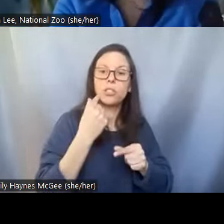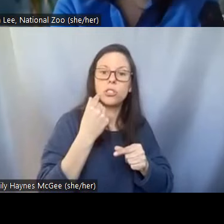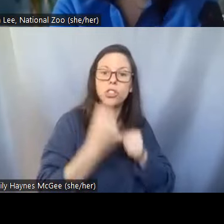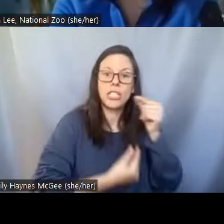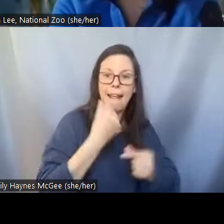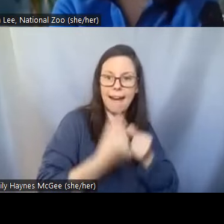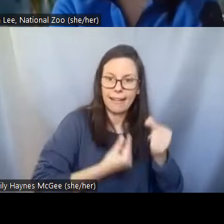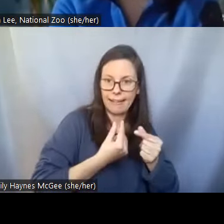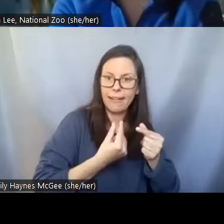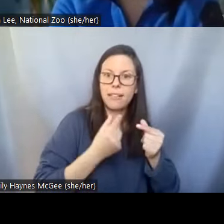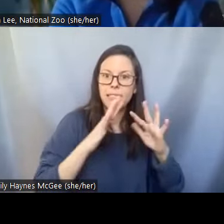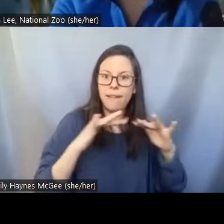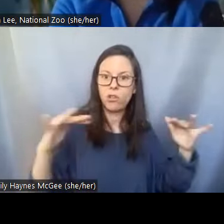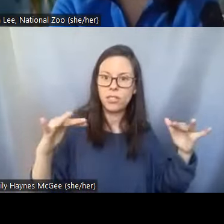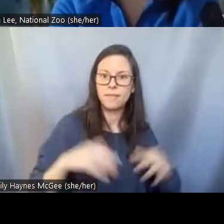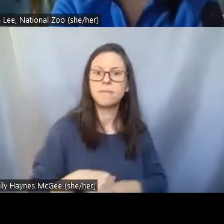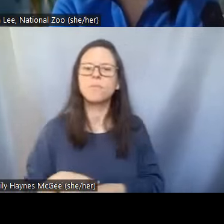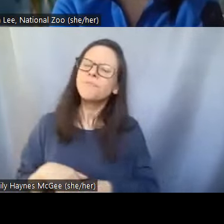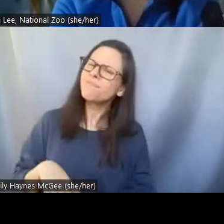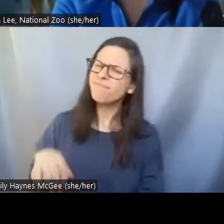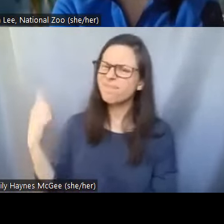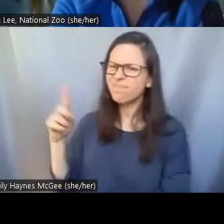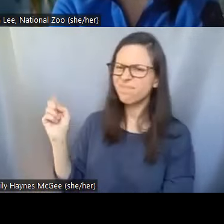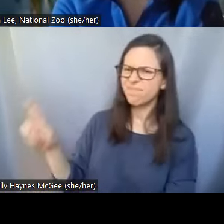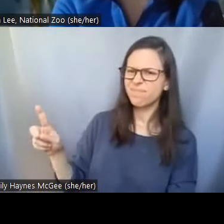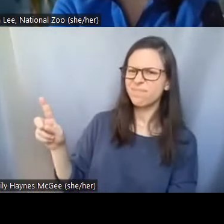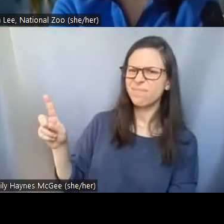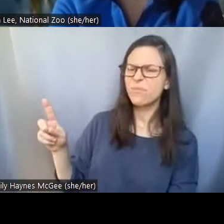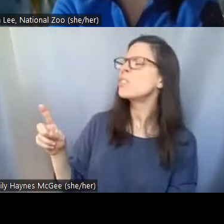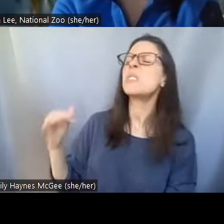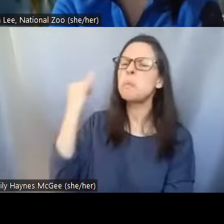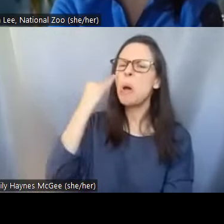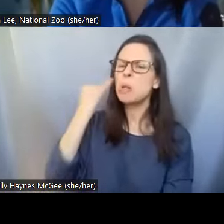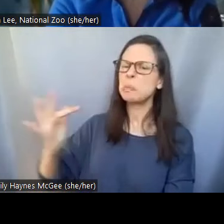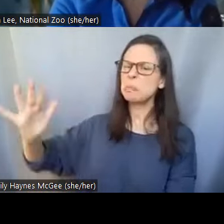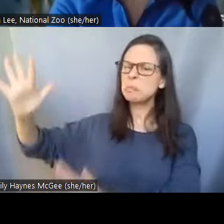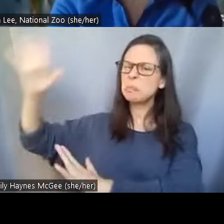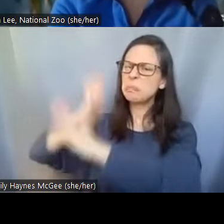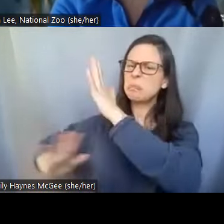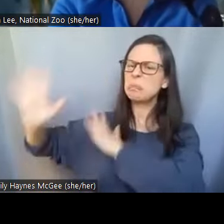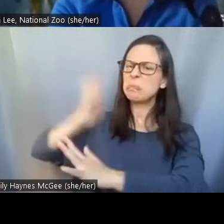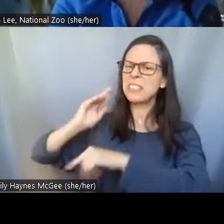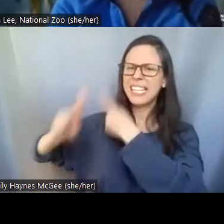Are we able to reproduce more ancient animals this way like a woolly mammoth or a dinosaur?